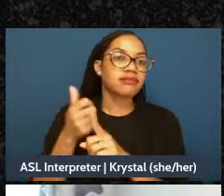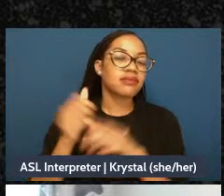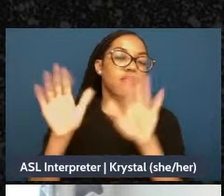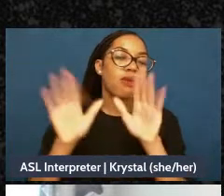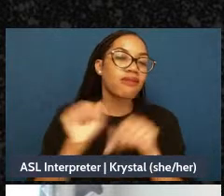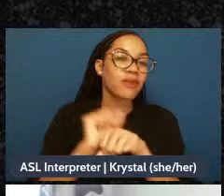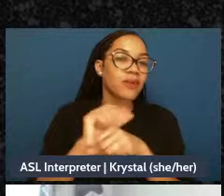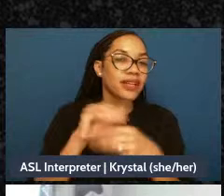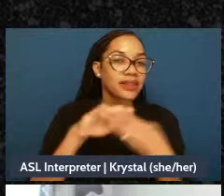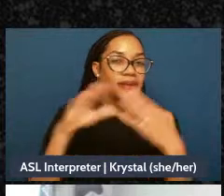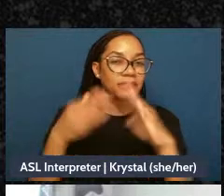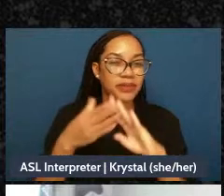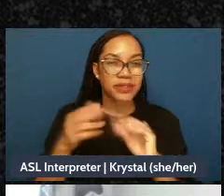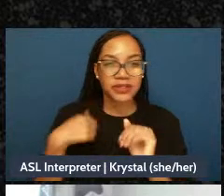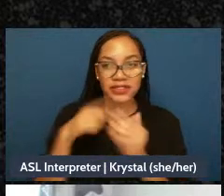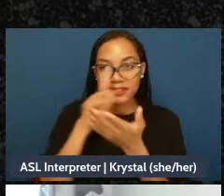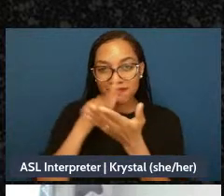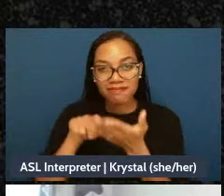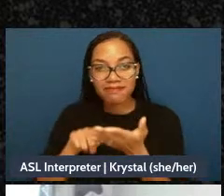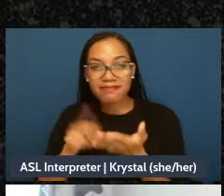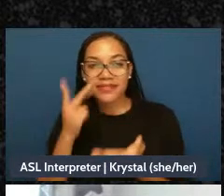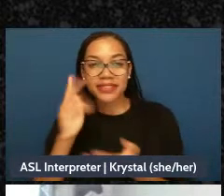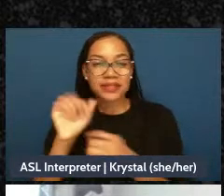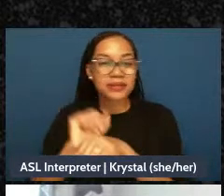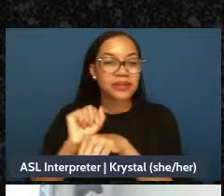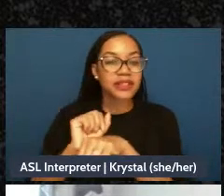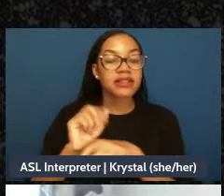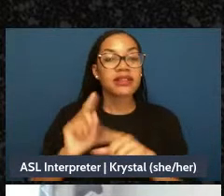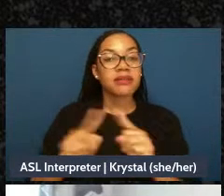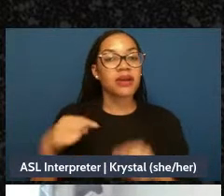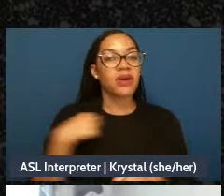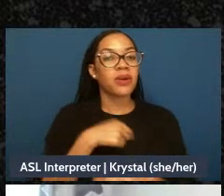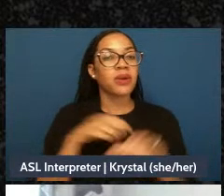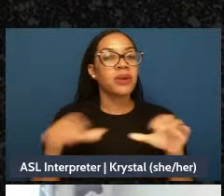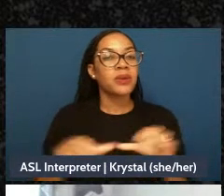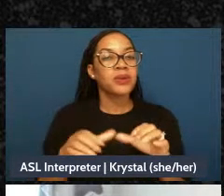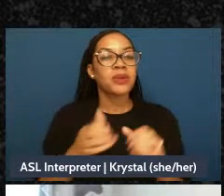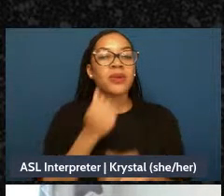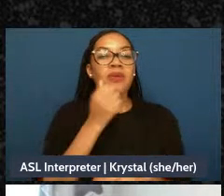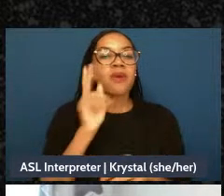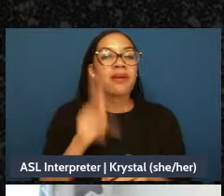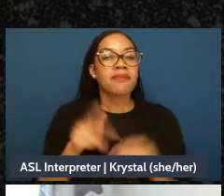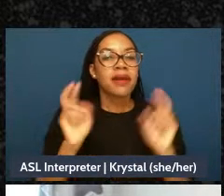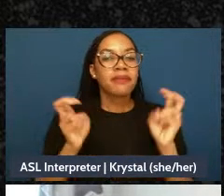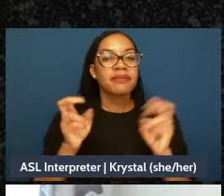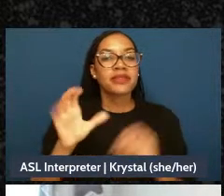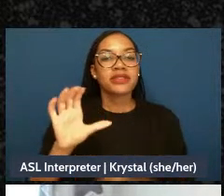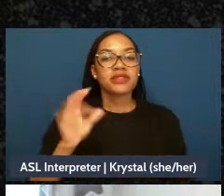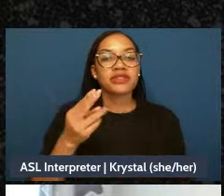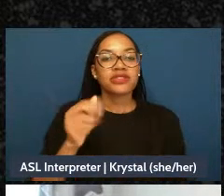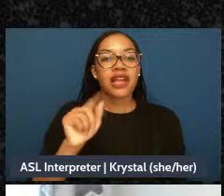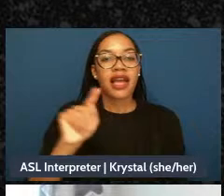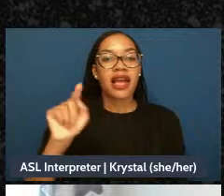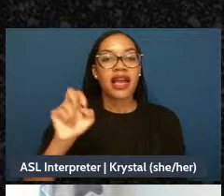But we are going to do a little warm-up called a Chatter Fall, so the way this is going to work